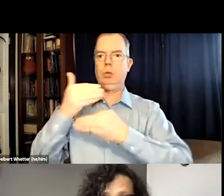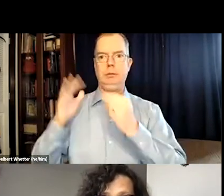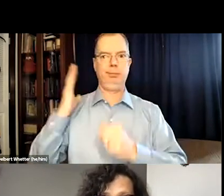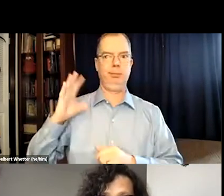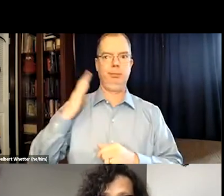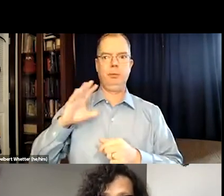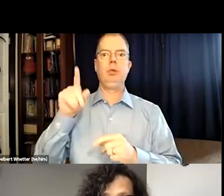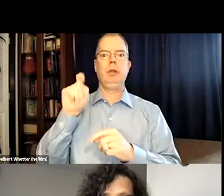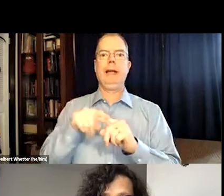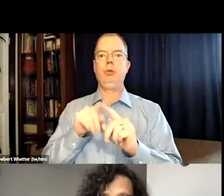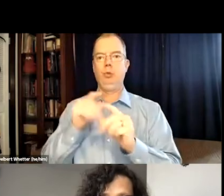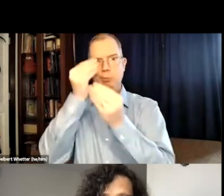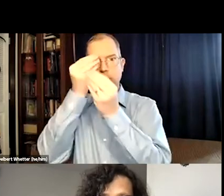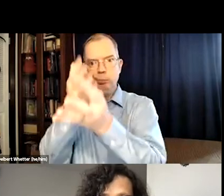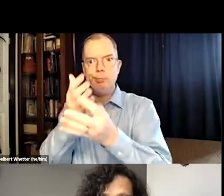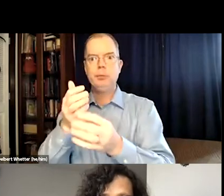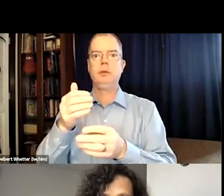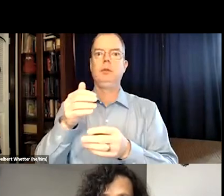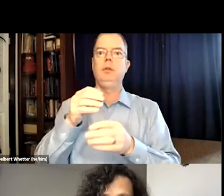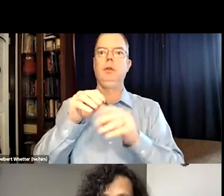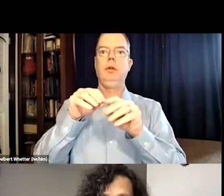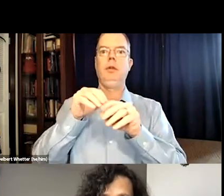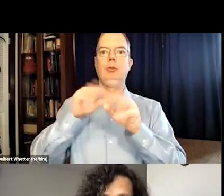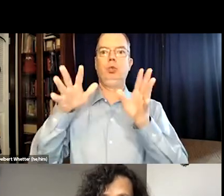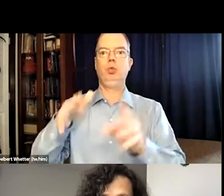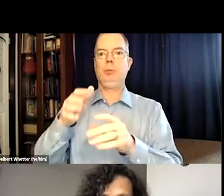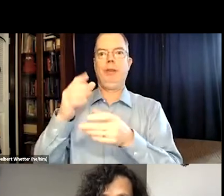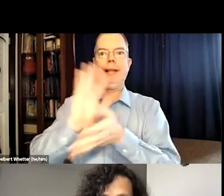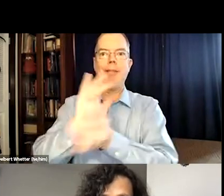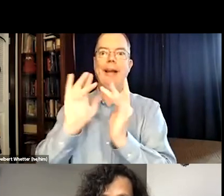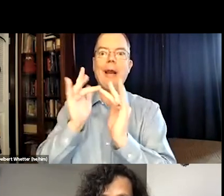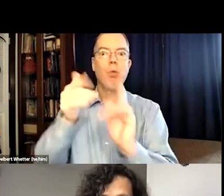And it used to be a very complicated process in the past where you had to